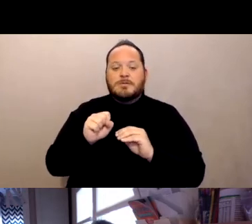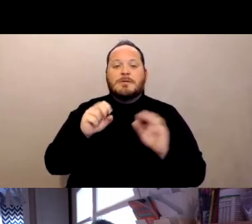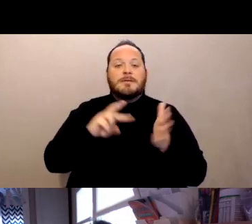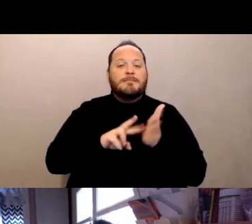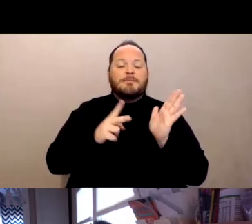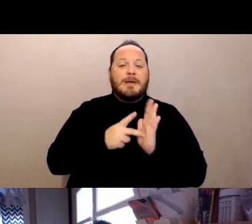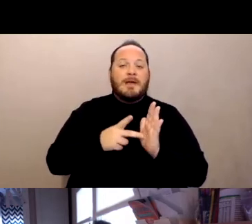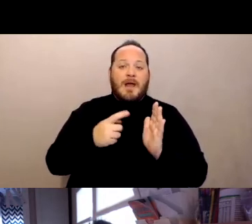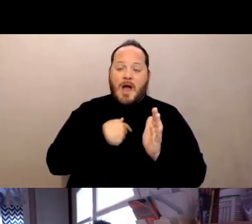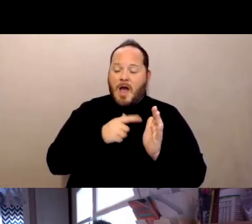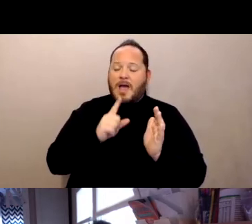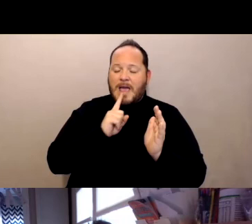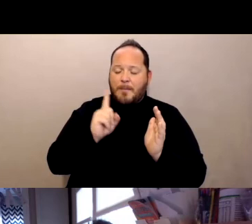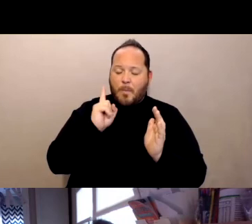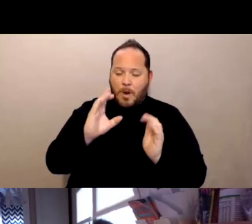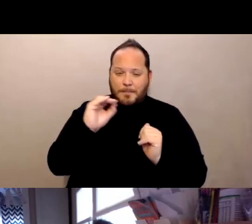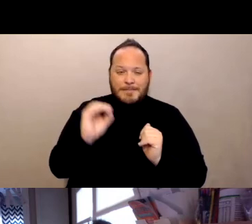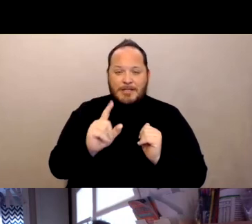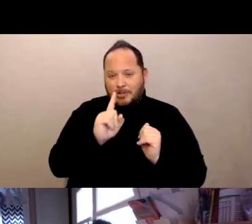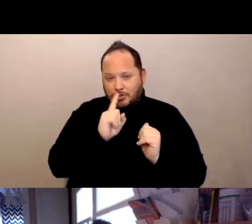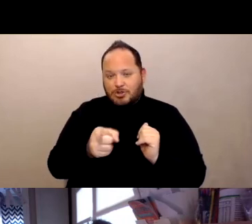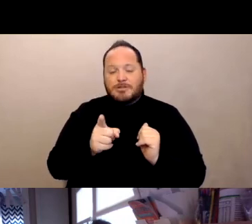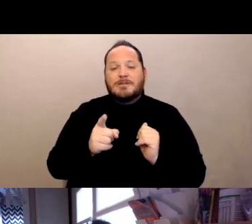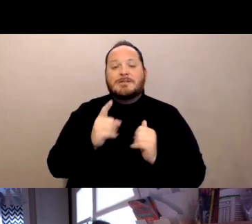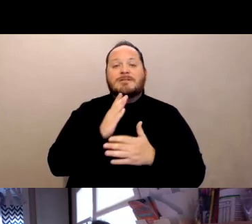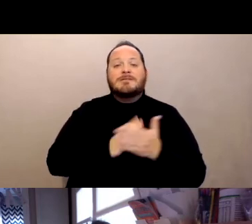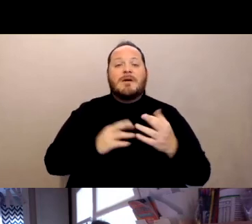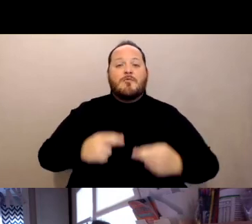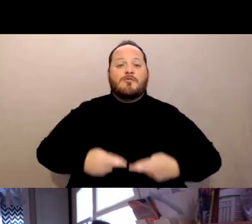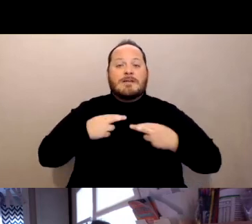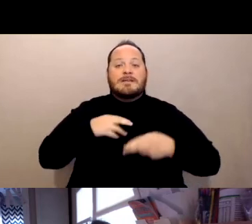I'm 100% certain that there were residents in nursing homes